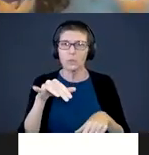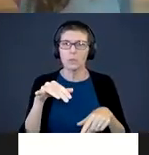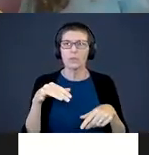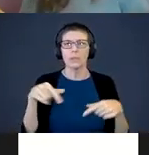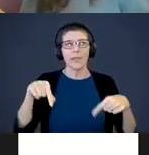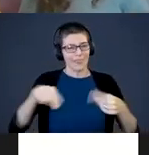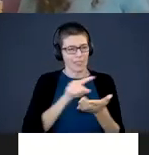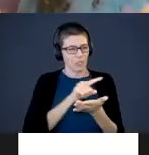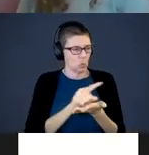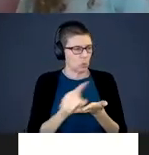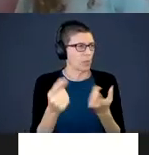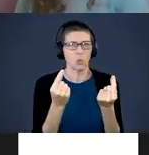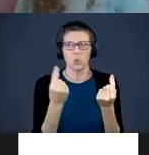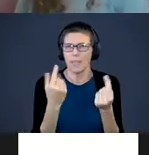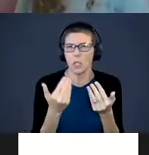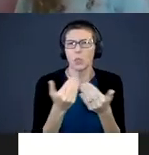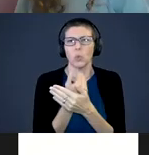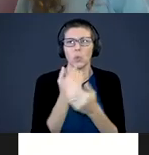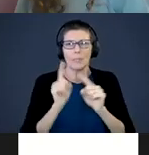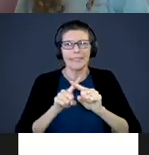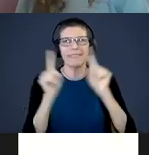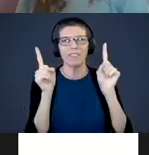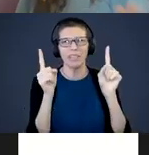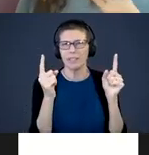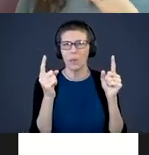do something different that maybe we haven’t' done before." It doesn't always mean you have